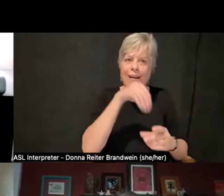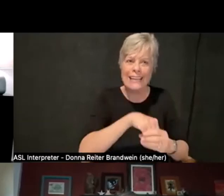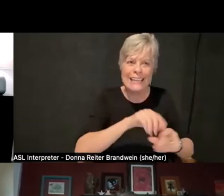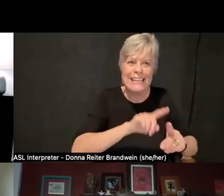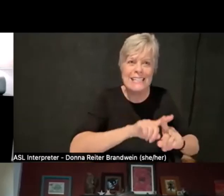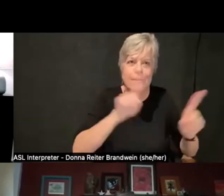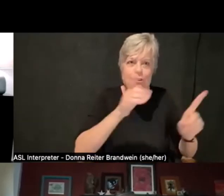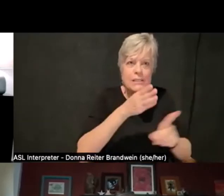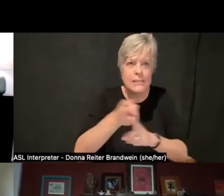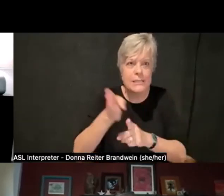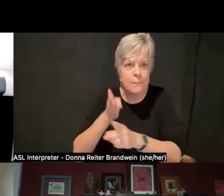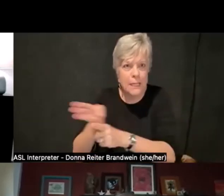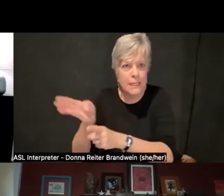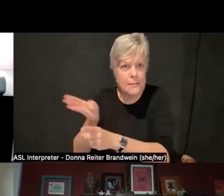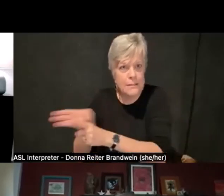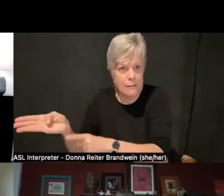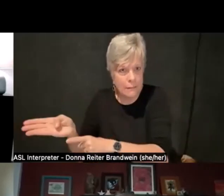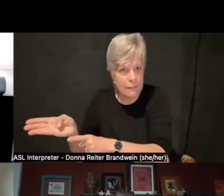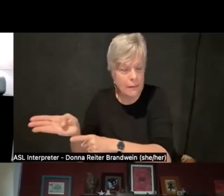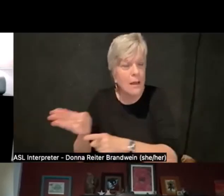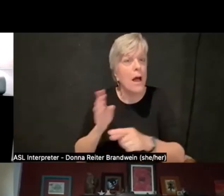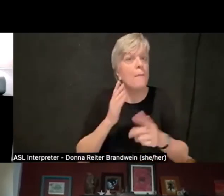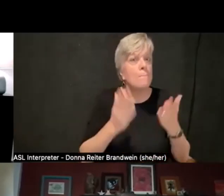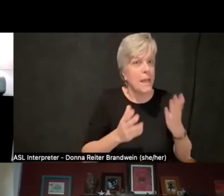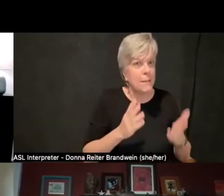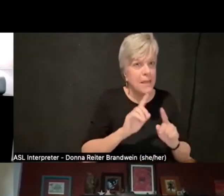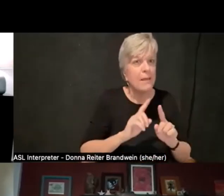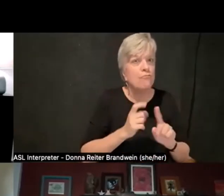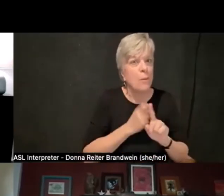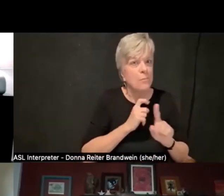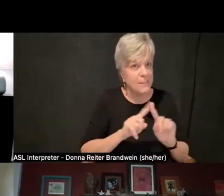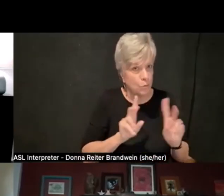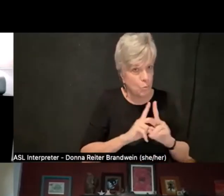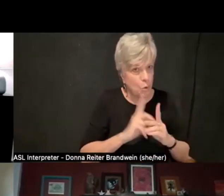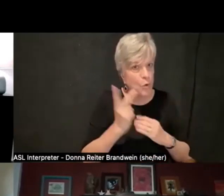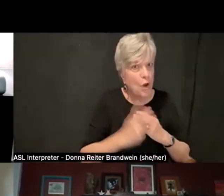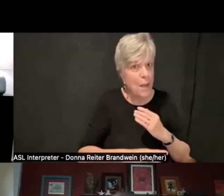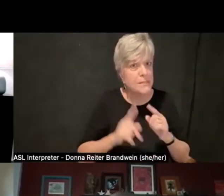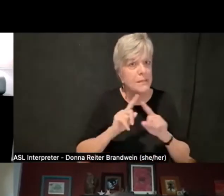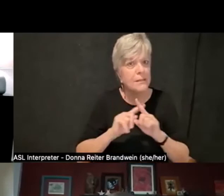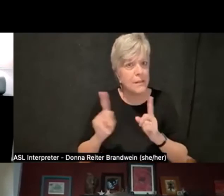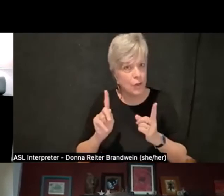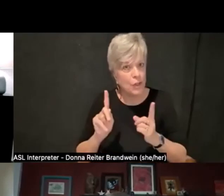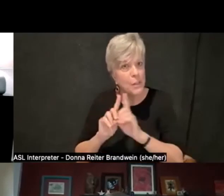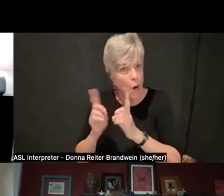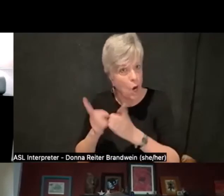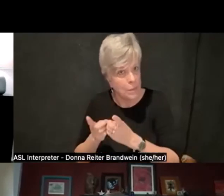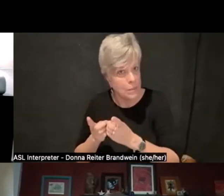when you're working with students in other programs, may lead to some other creative solutions.